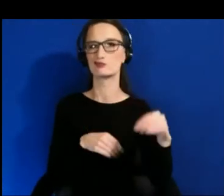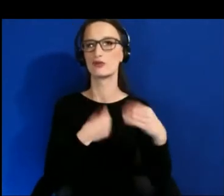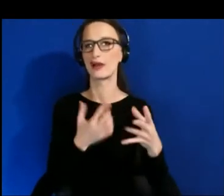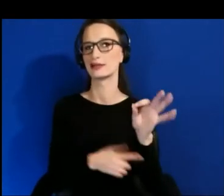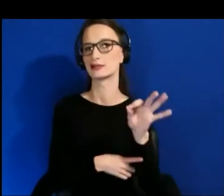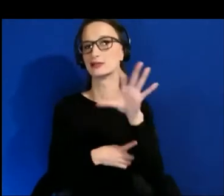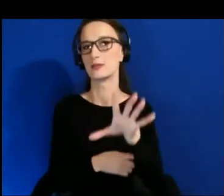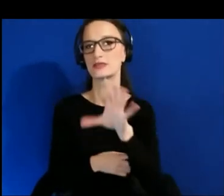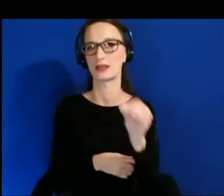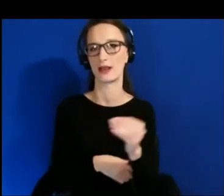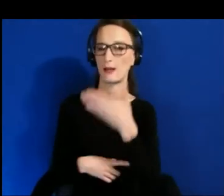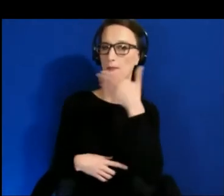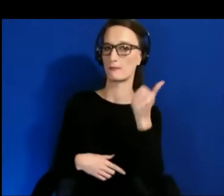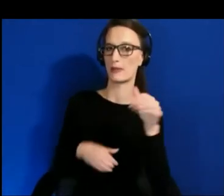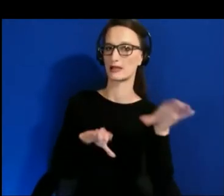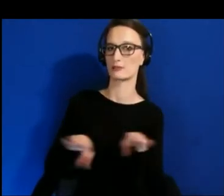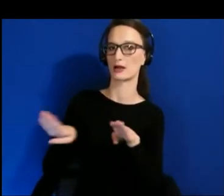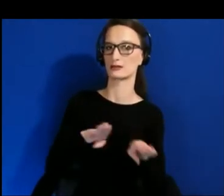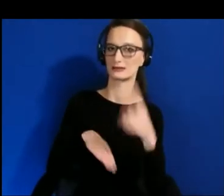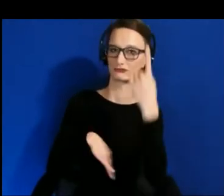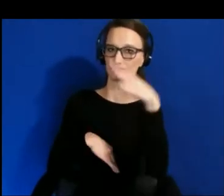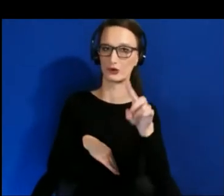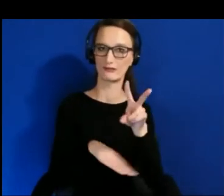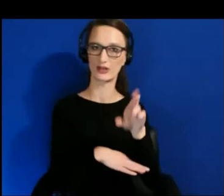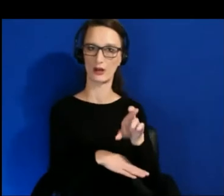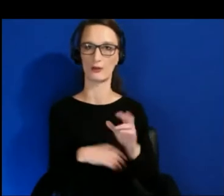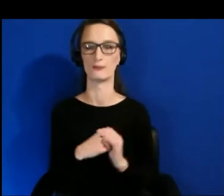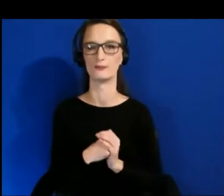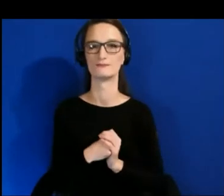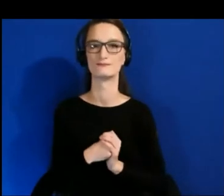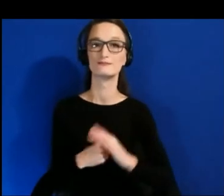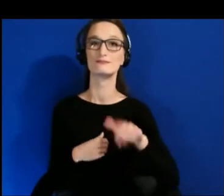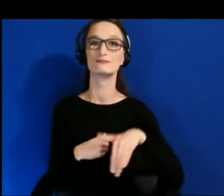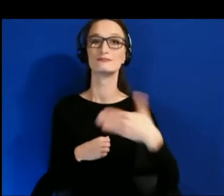Excellent, thank you, Andrew, would you briefly introduce yourself.